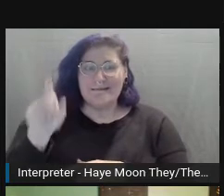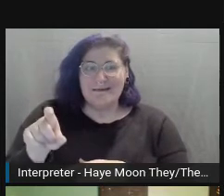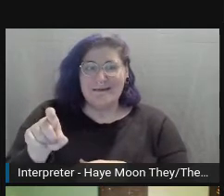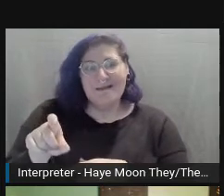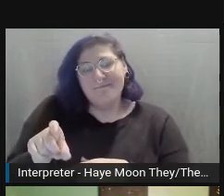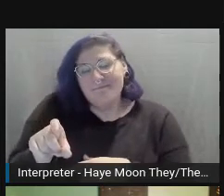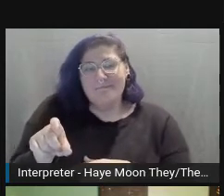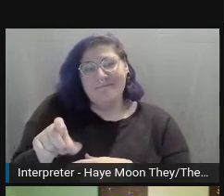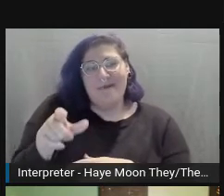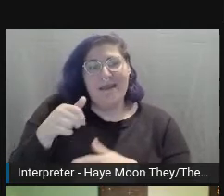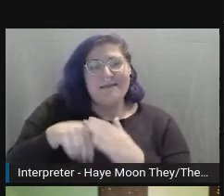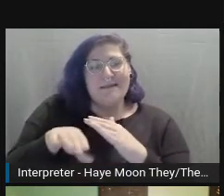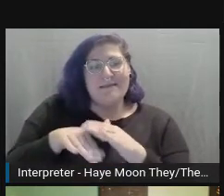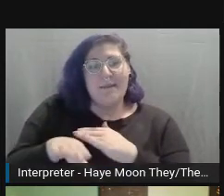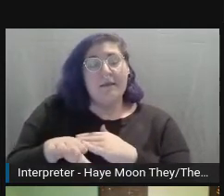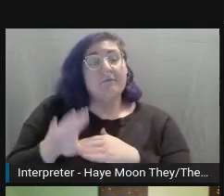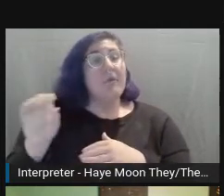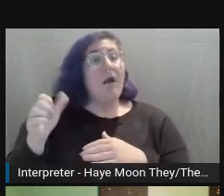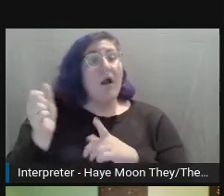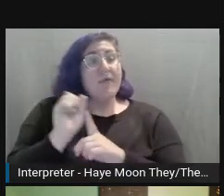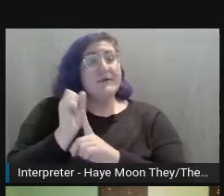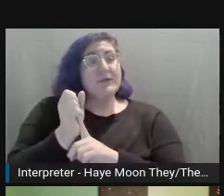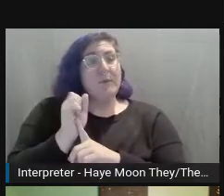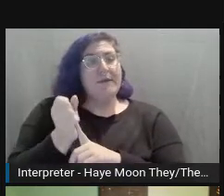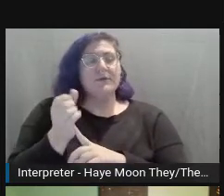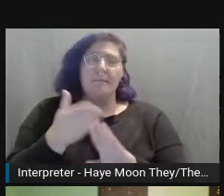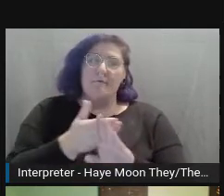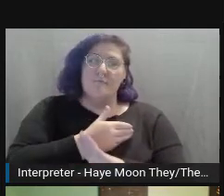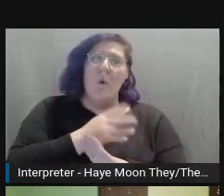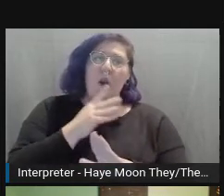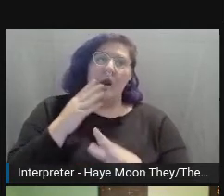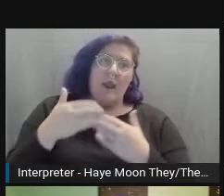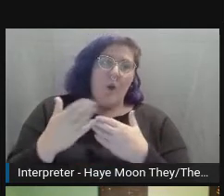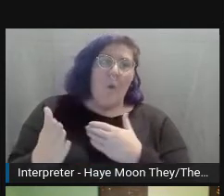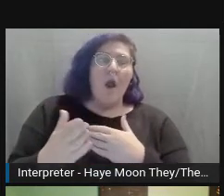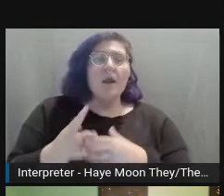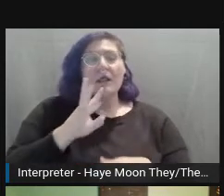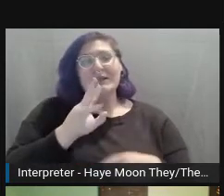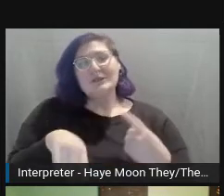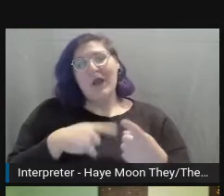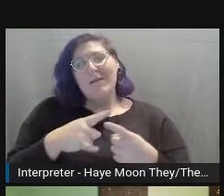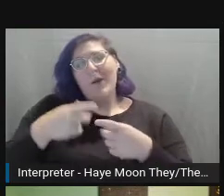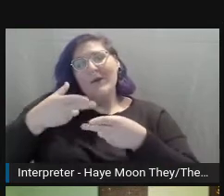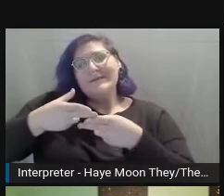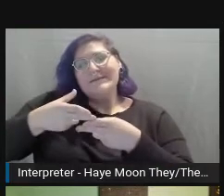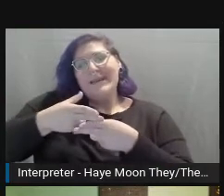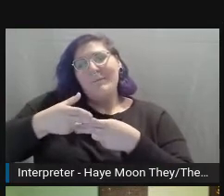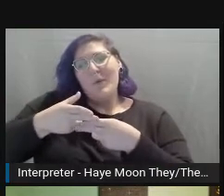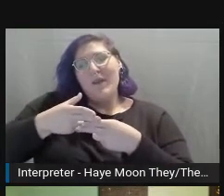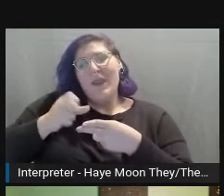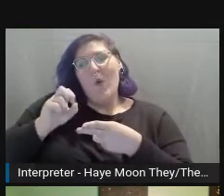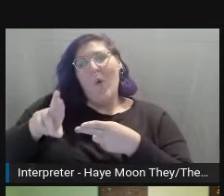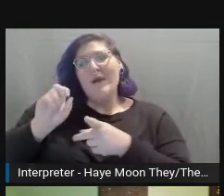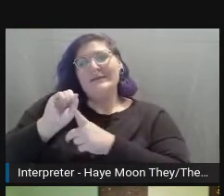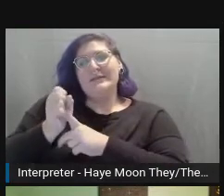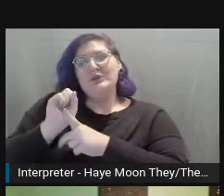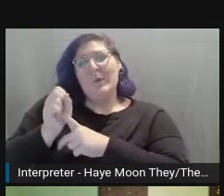Other situations before I continue, let's talk about temporary disabilities, situational disabilities.